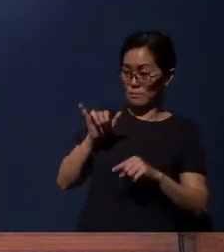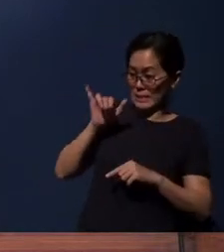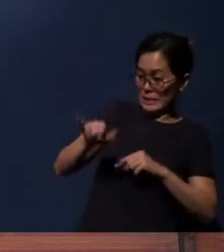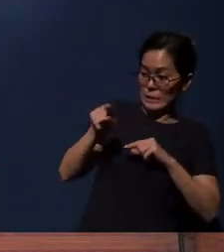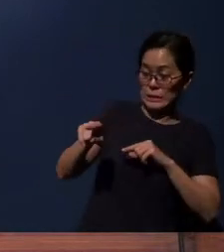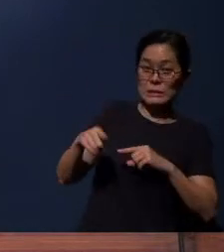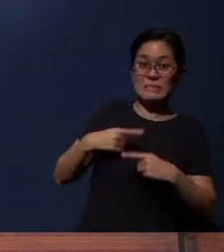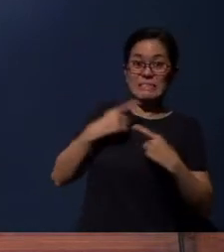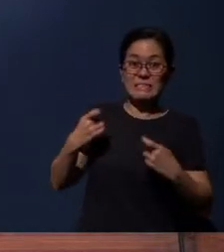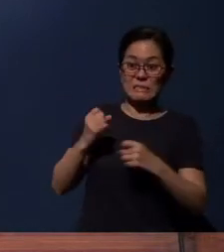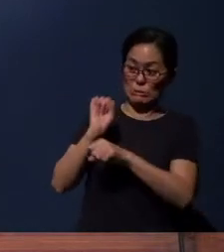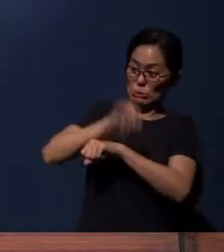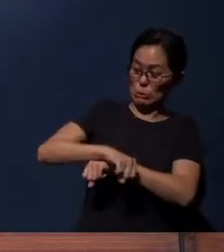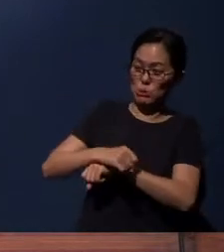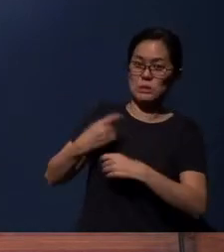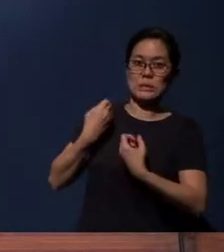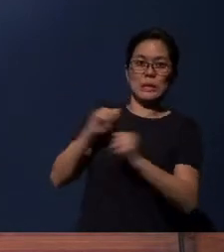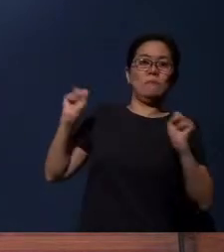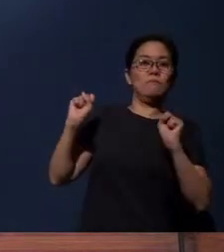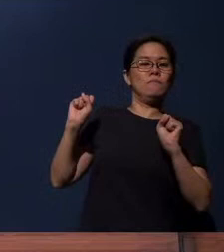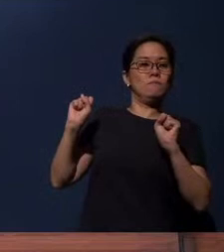from that condemnation.